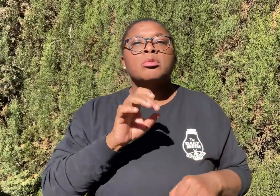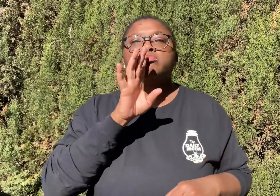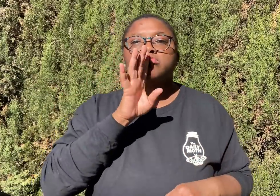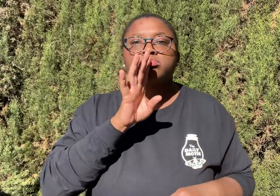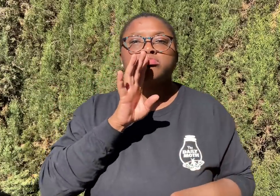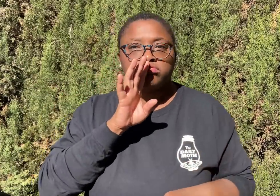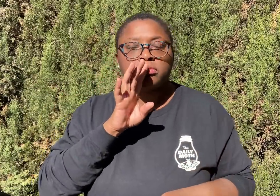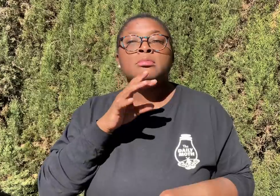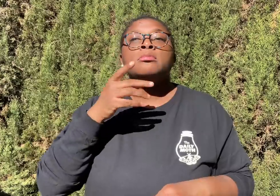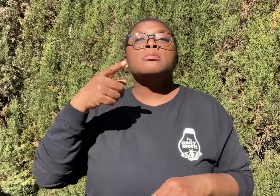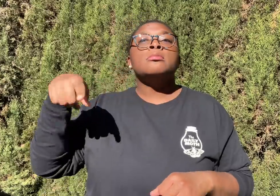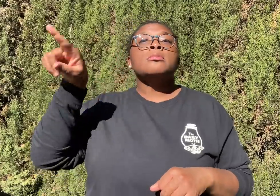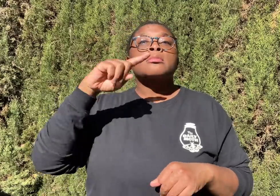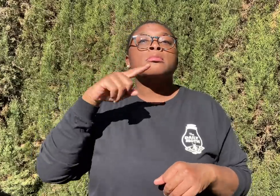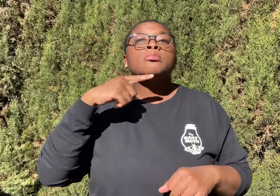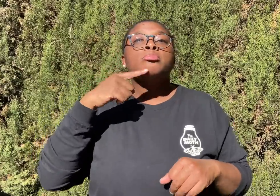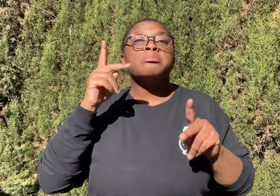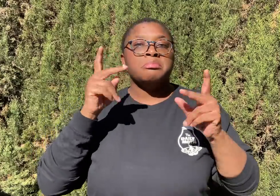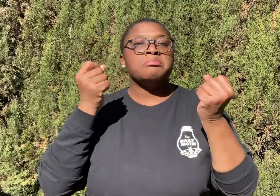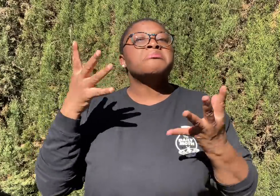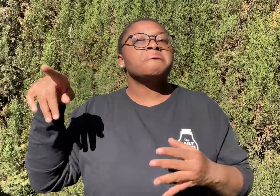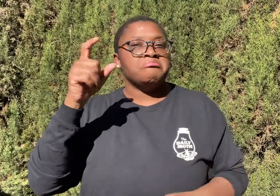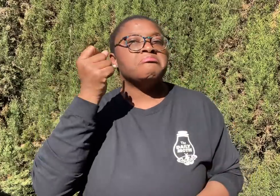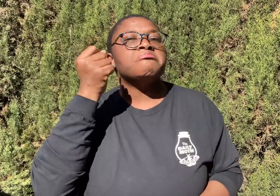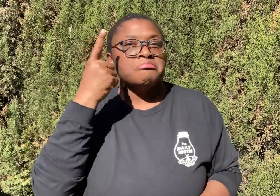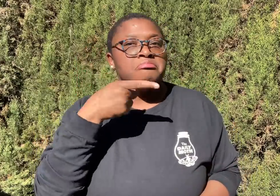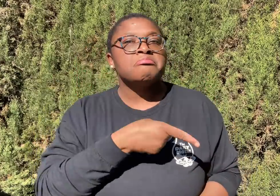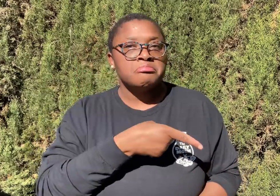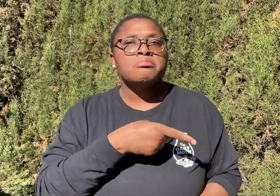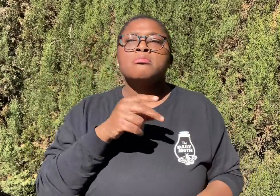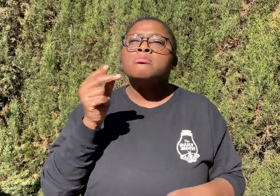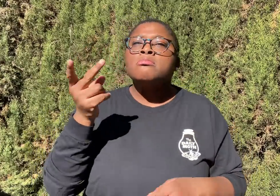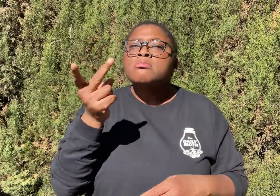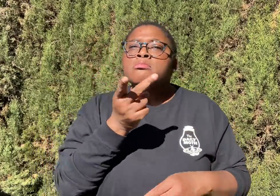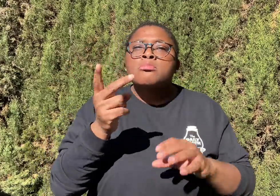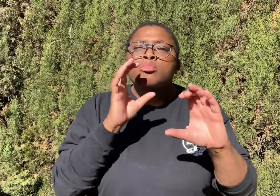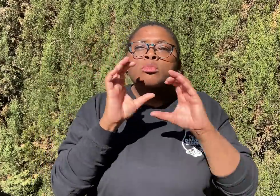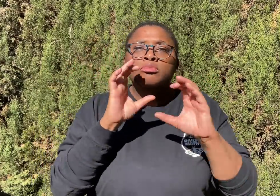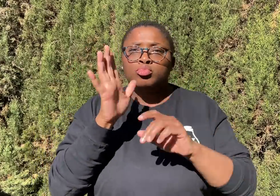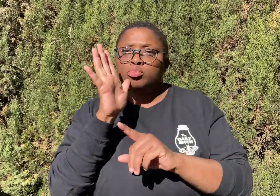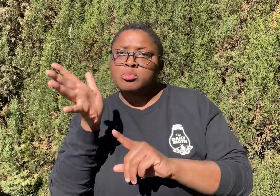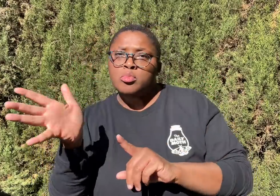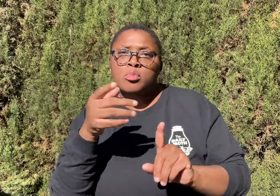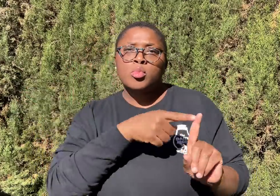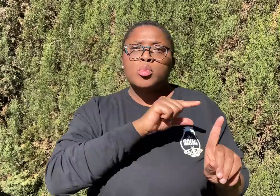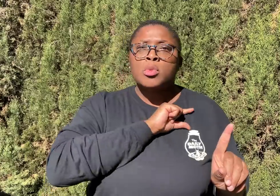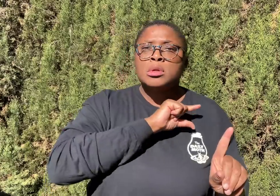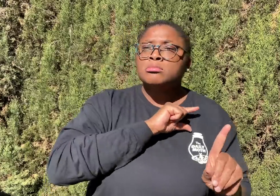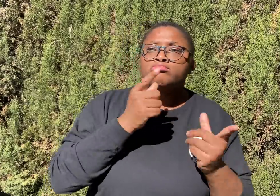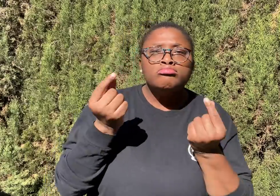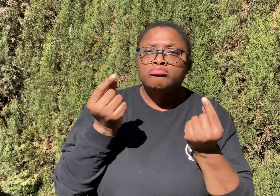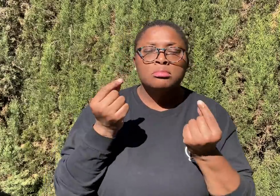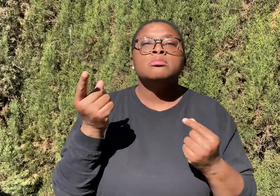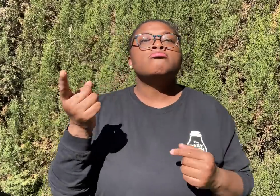he could speak well and clear enough that hearing people could understand him. Pam was asked about how she communicated with Grant.